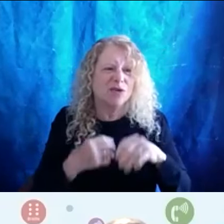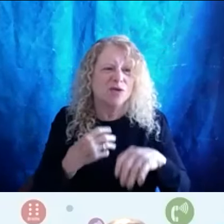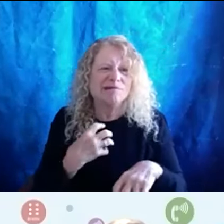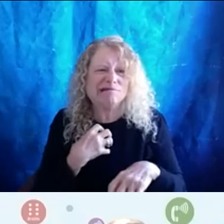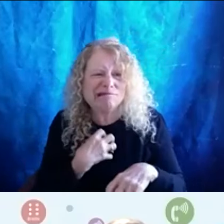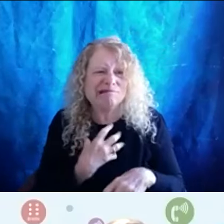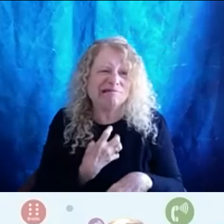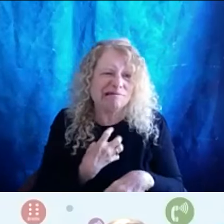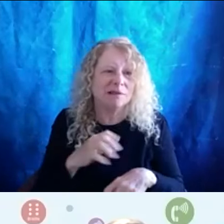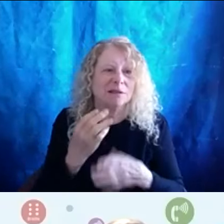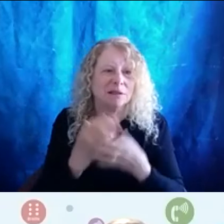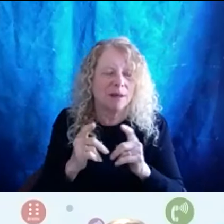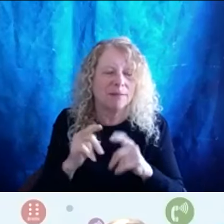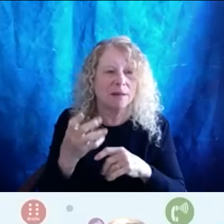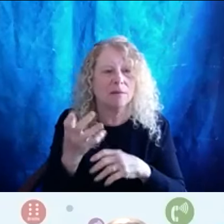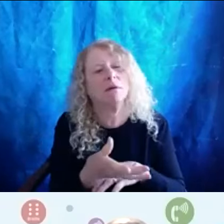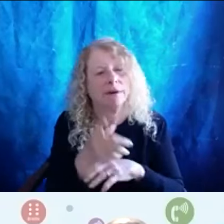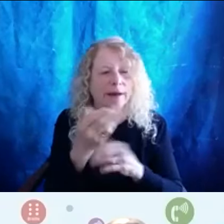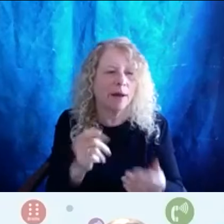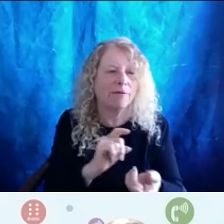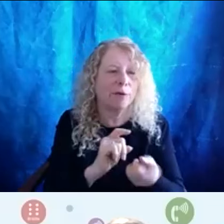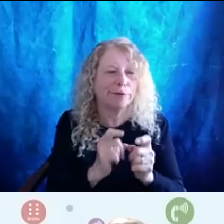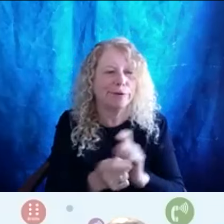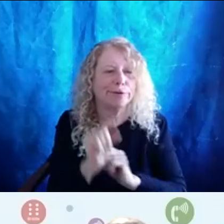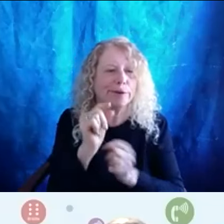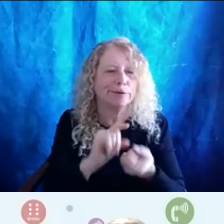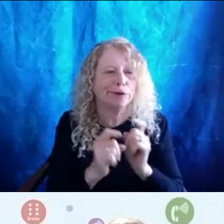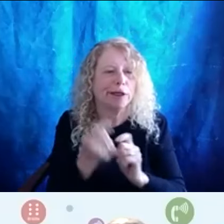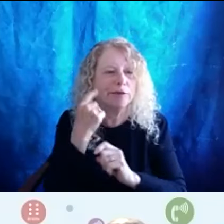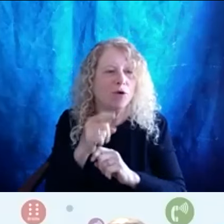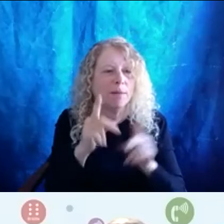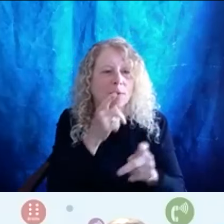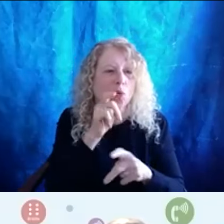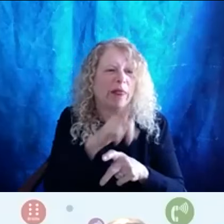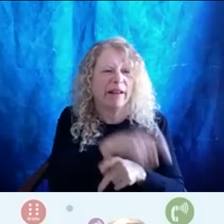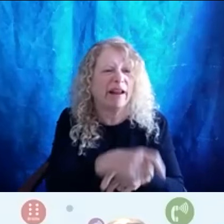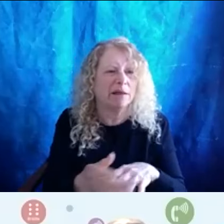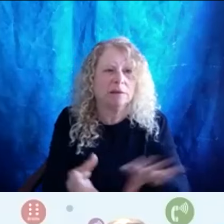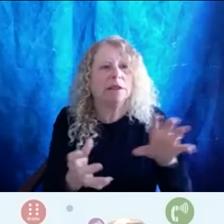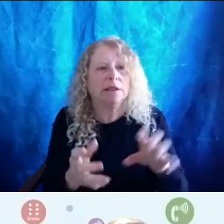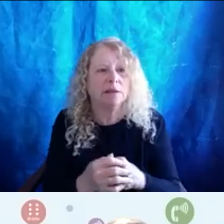like, Oh my gosh, now we have to make it just a tiny change for people that really needs it, right? But The thing is that it does make